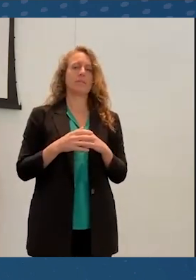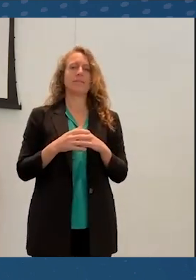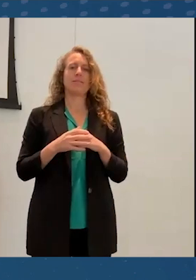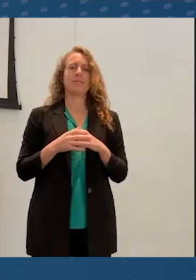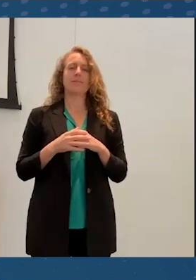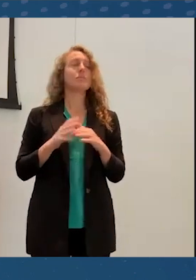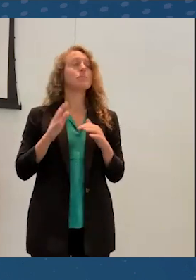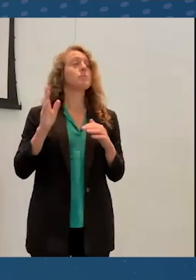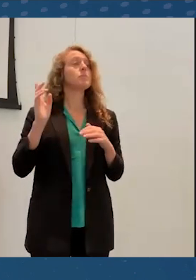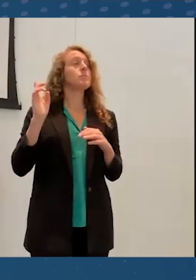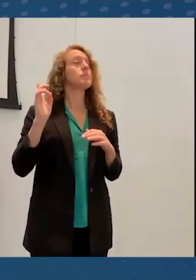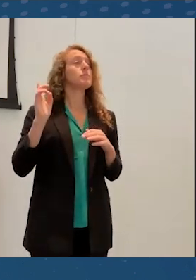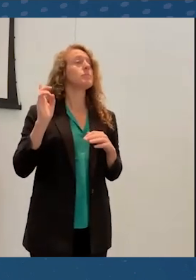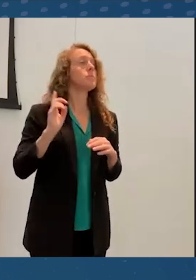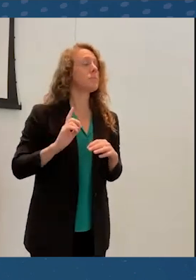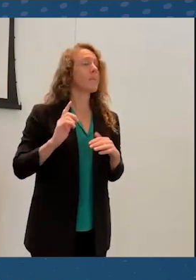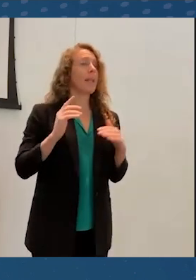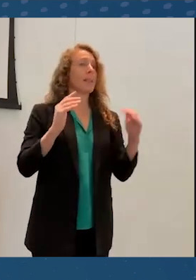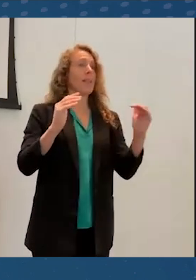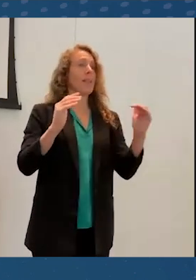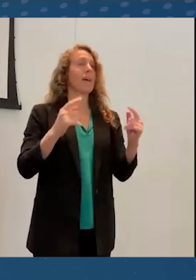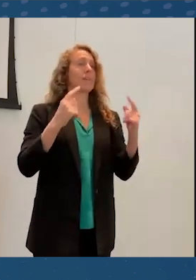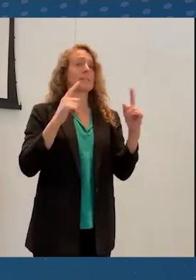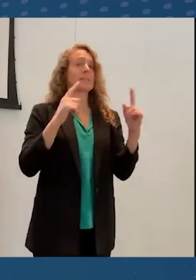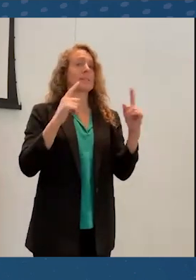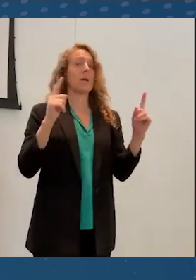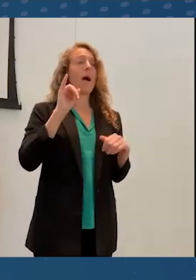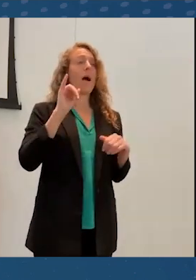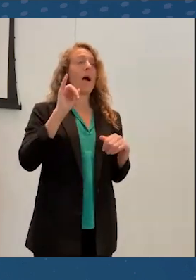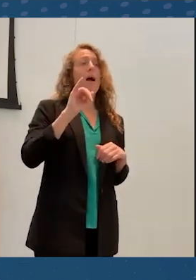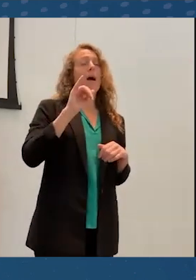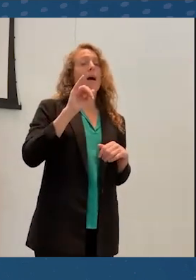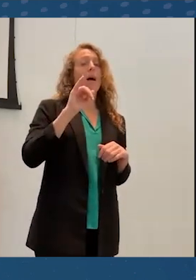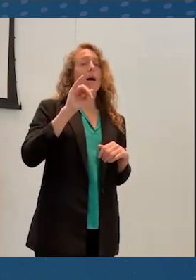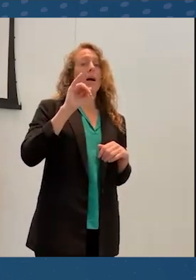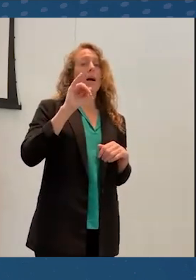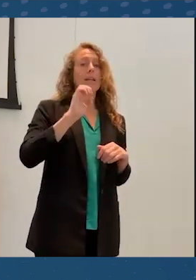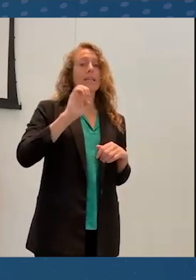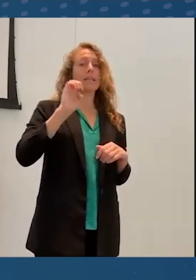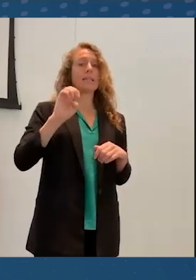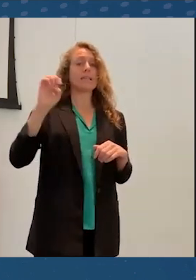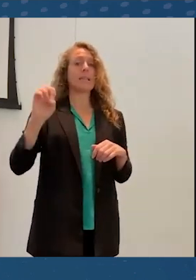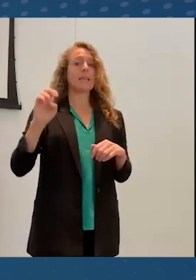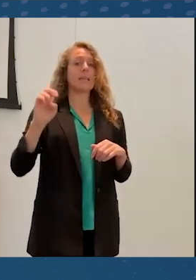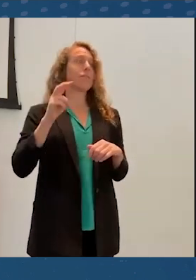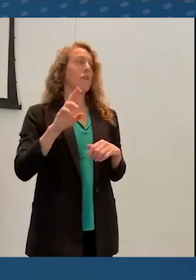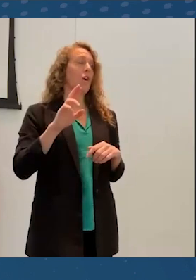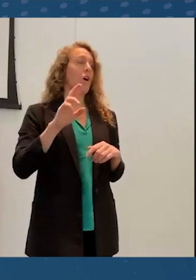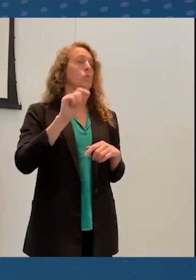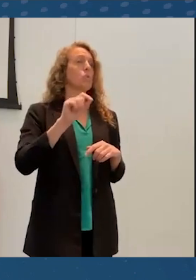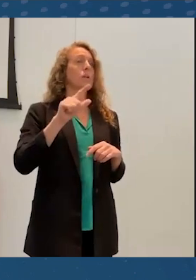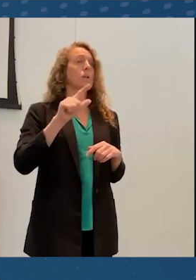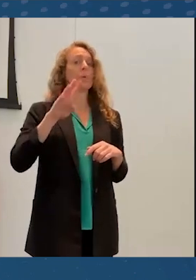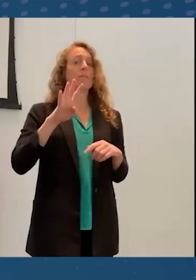So the next announcement was IEEE VR 2020 will be held in person. This will be our big in-person return